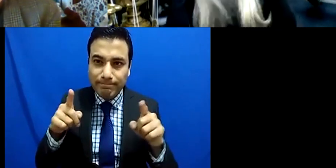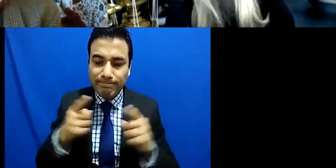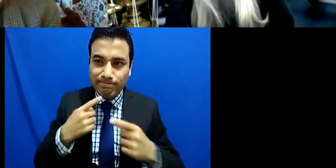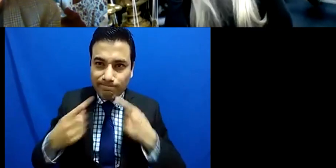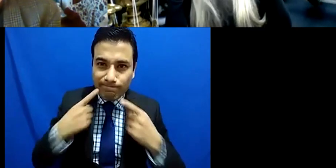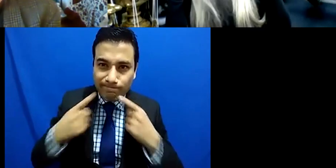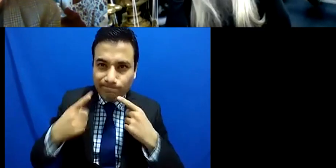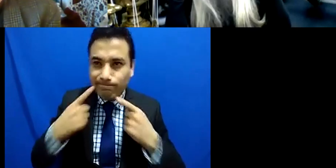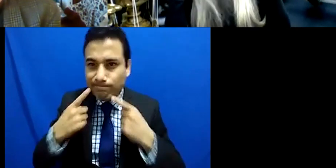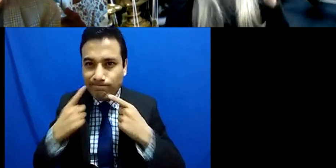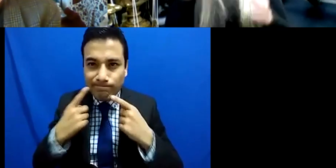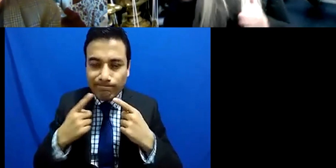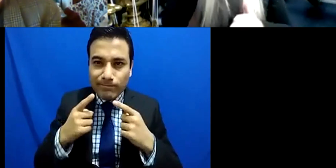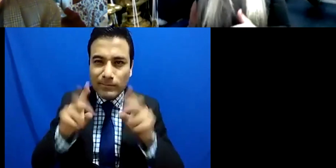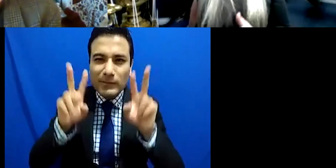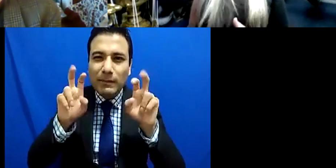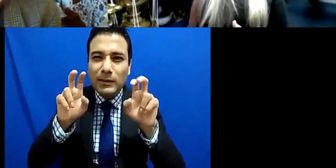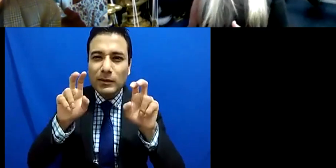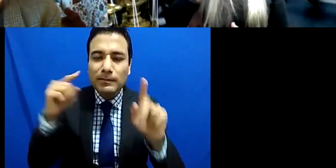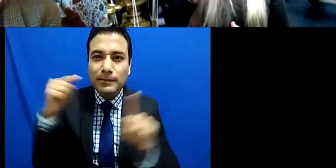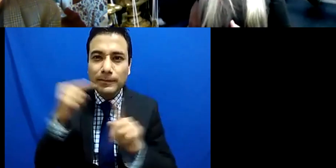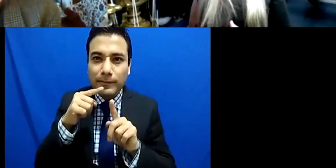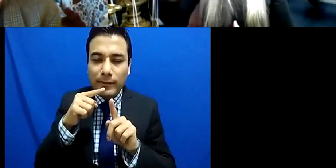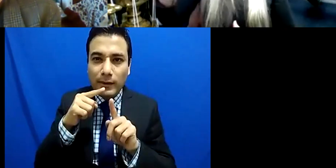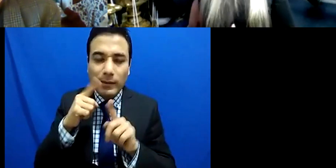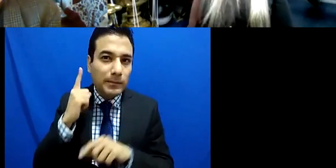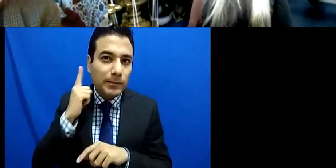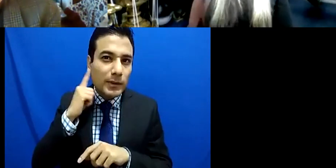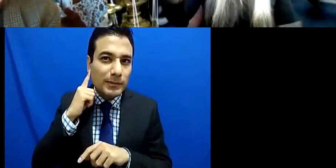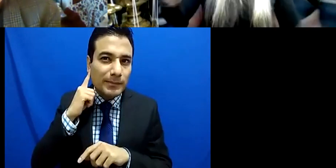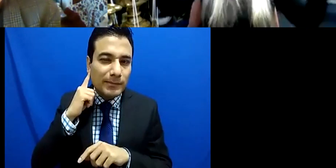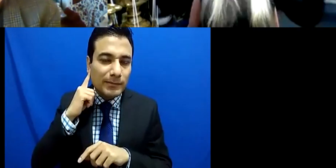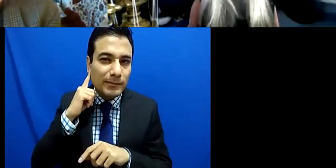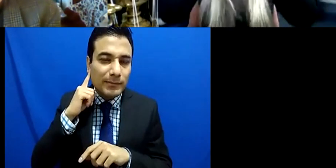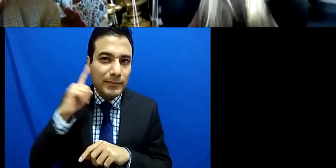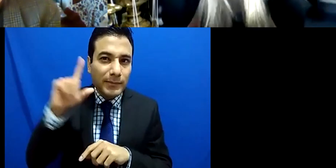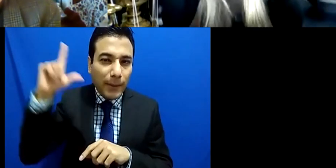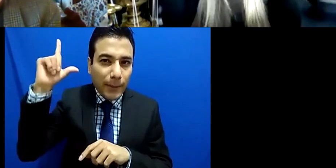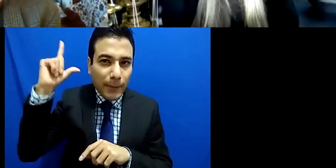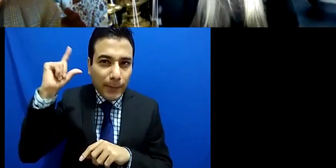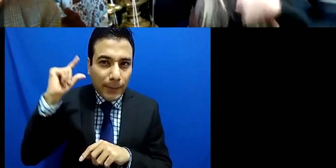musicians can now use in order to you know, not get such an amount of sound coming from let's say